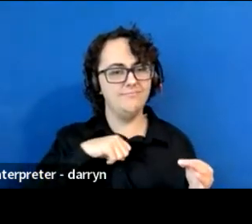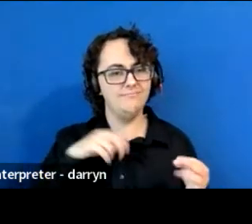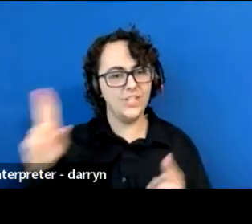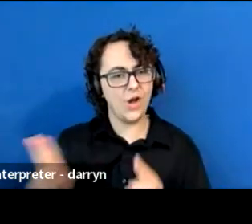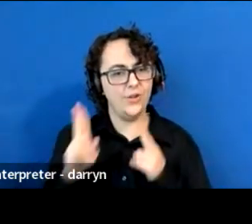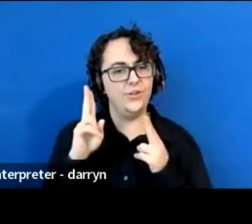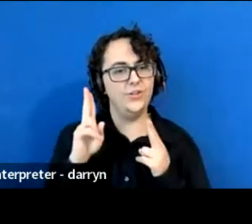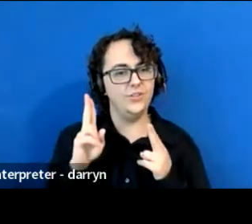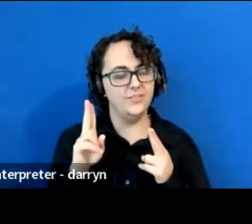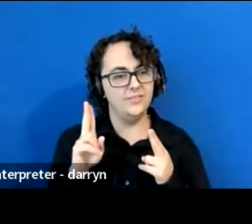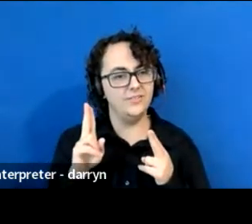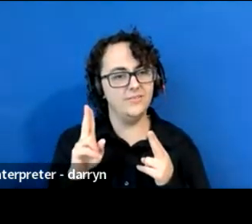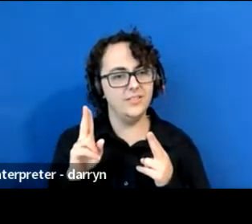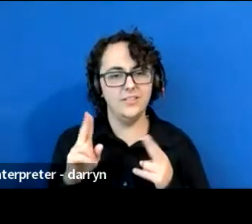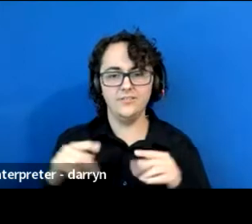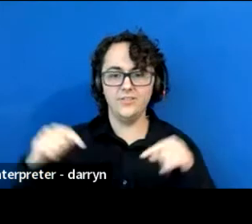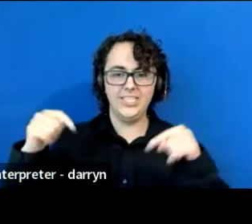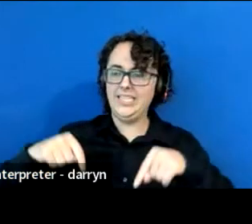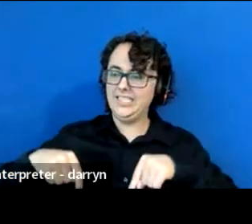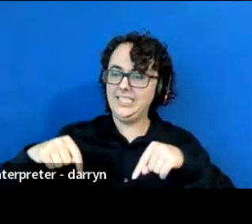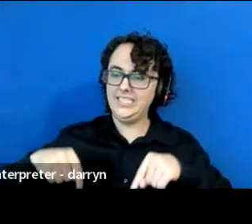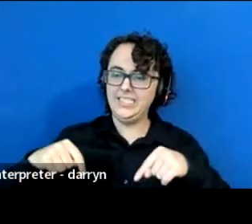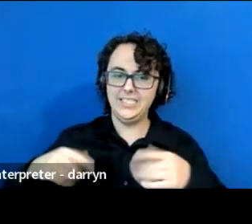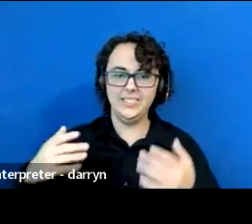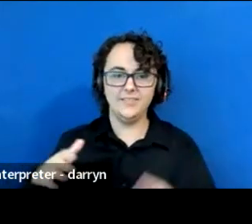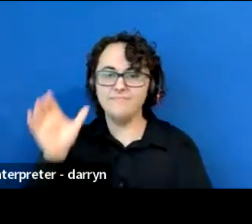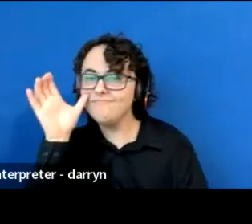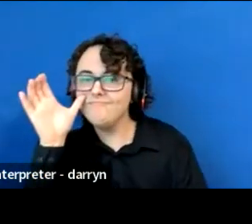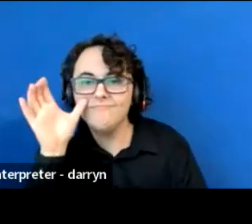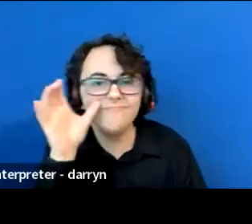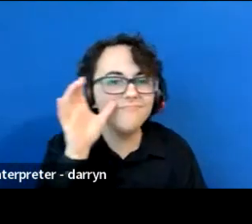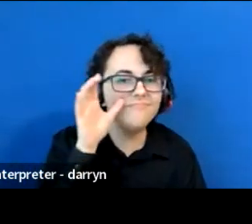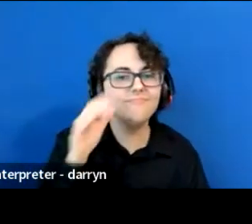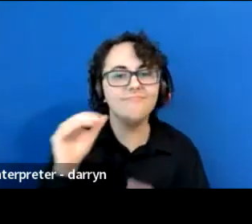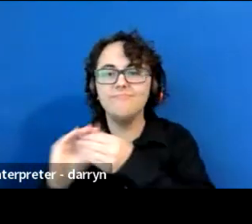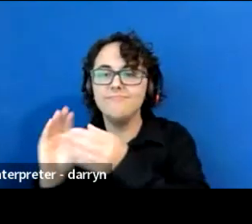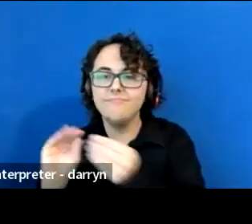I'll back or Sachem you have one to say about food forest,